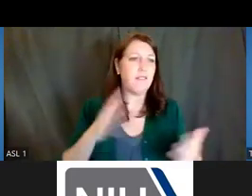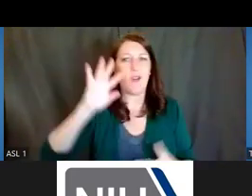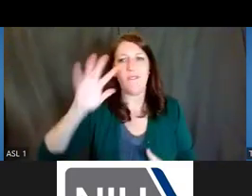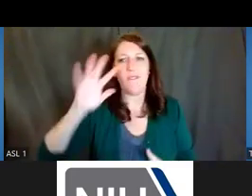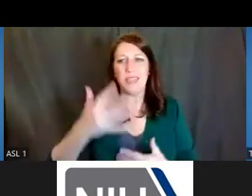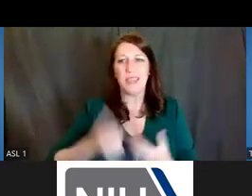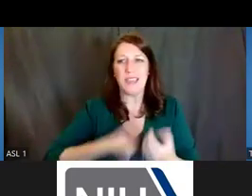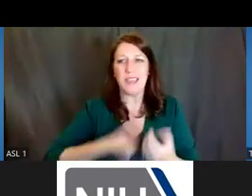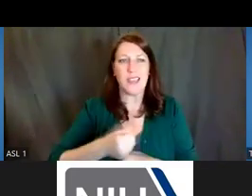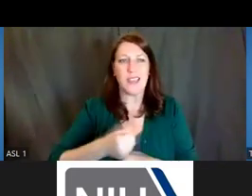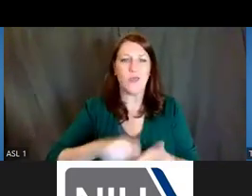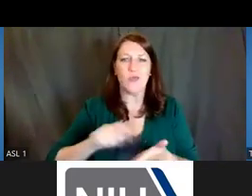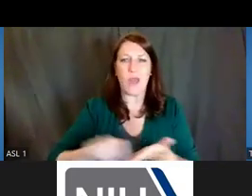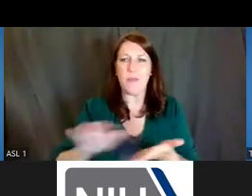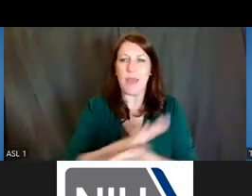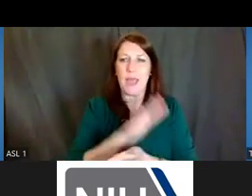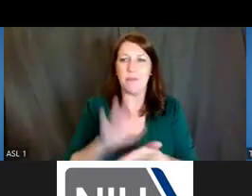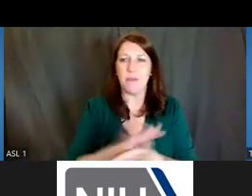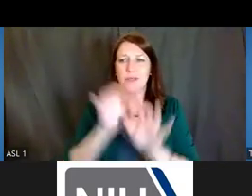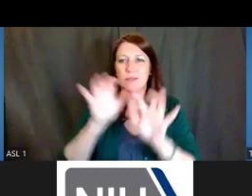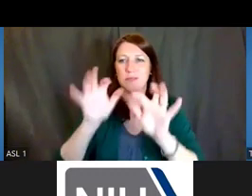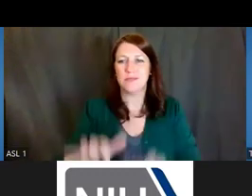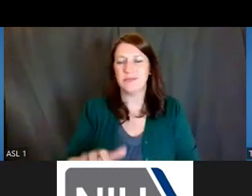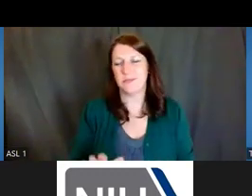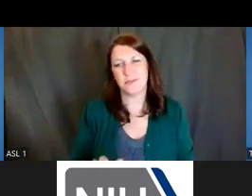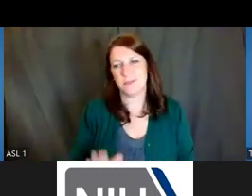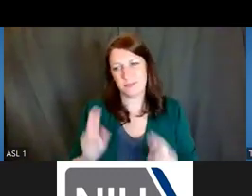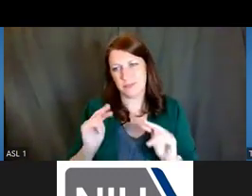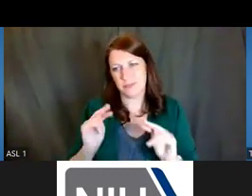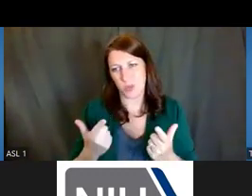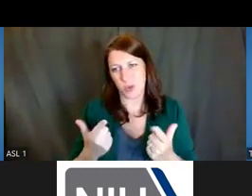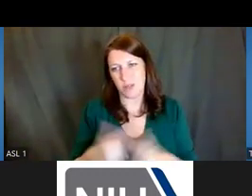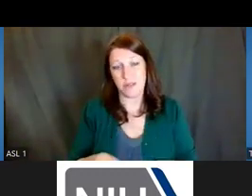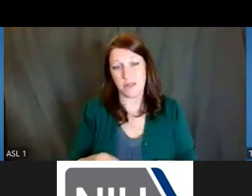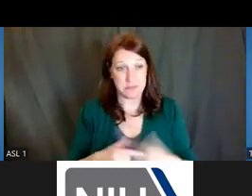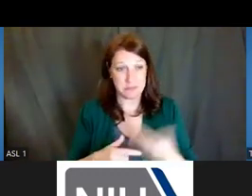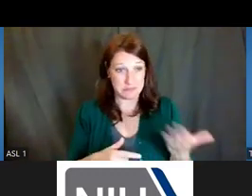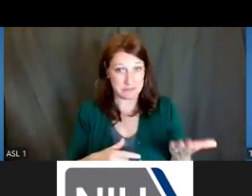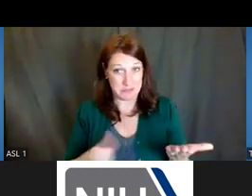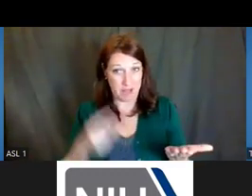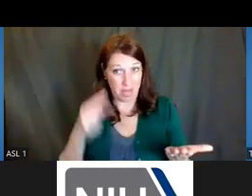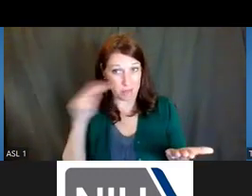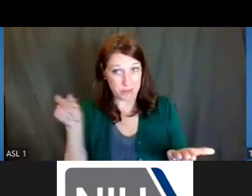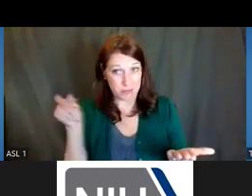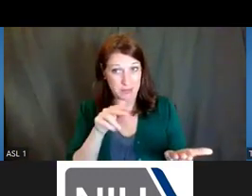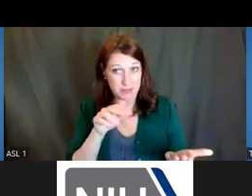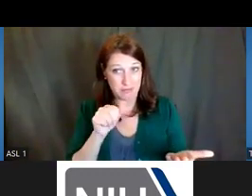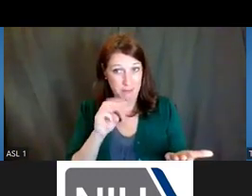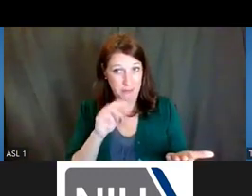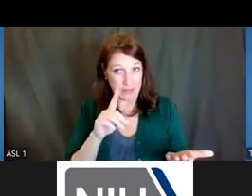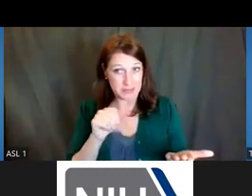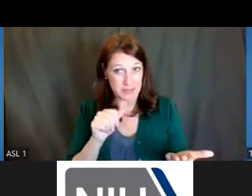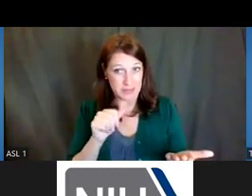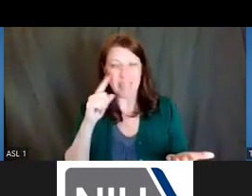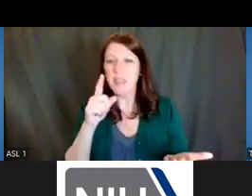that's not good. So Amanda, you may have a different perspective, but I think it just really needs to fit.